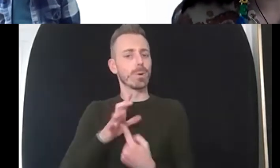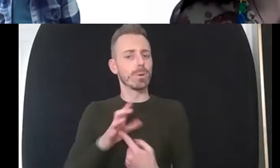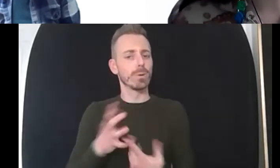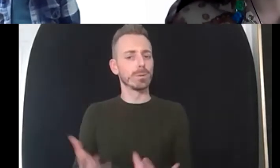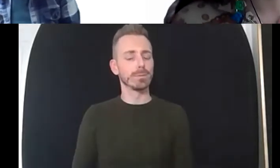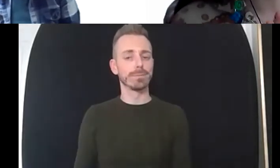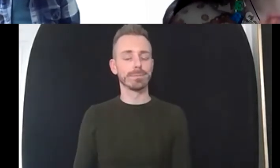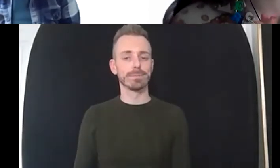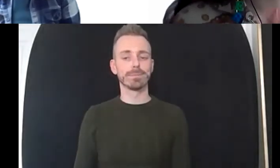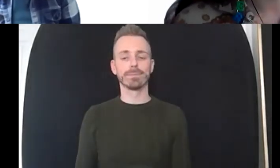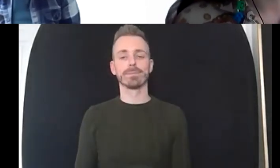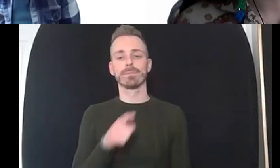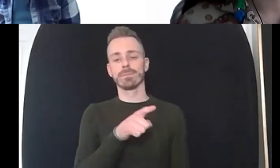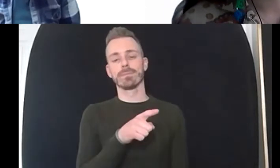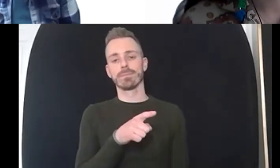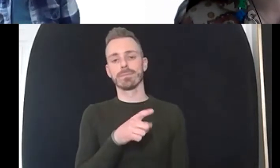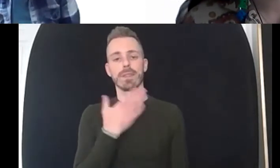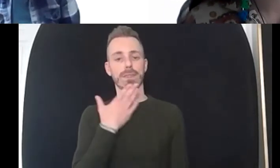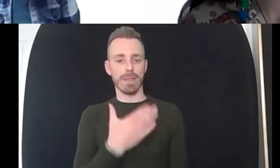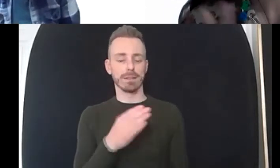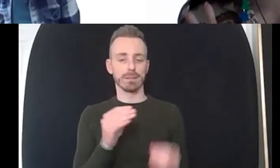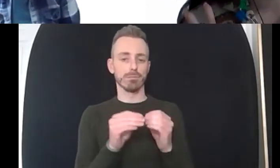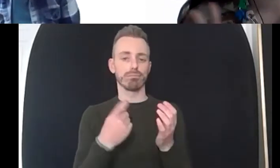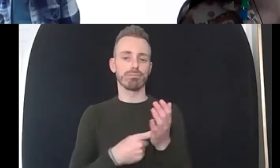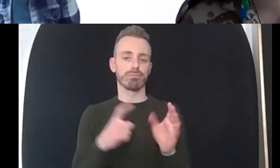just because obviously we're a little bit pushed for time actually and it's flown by and been